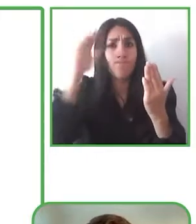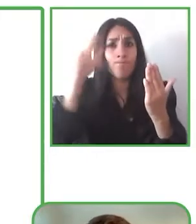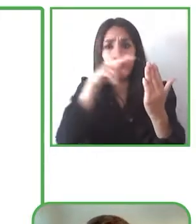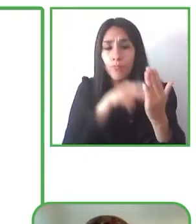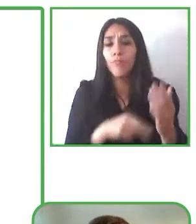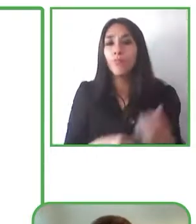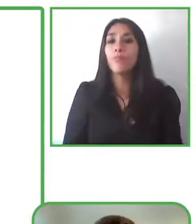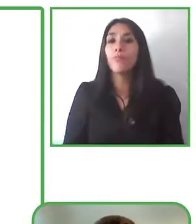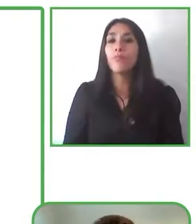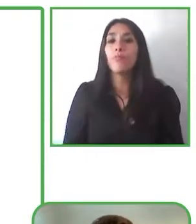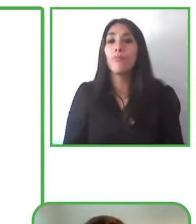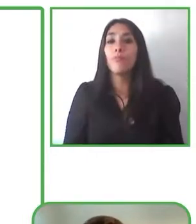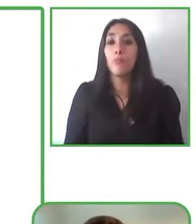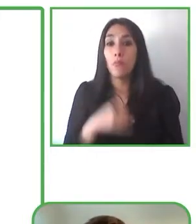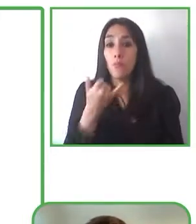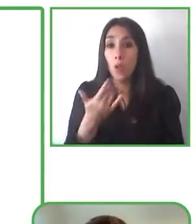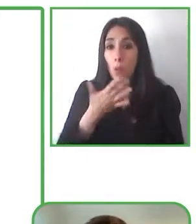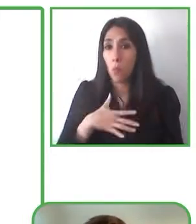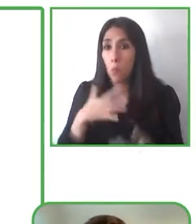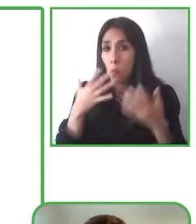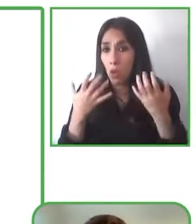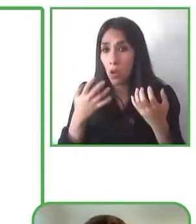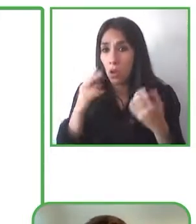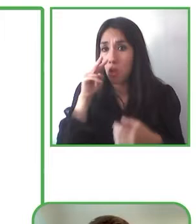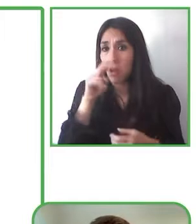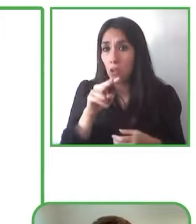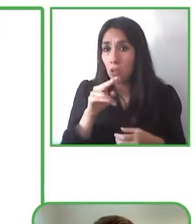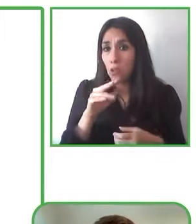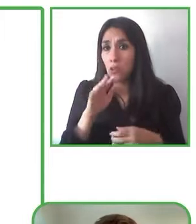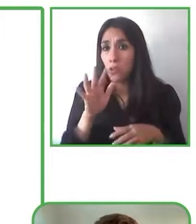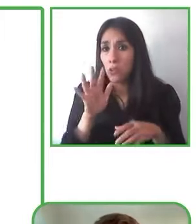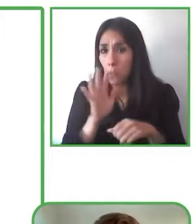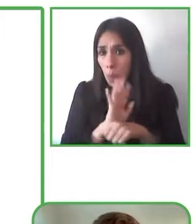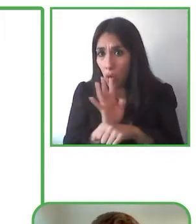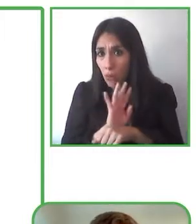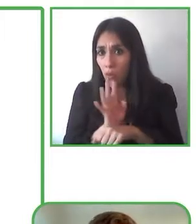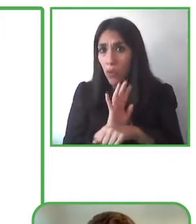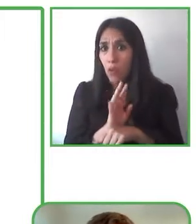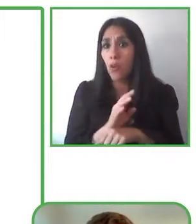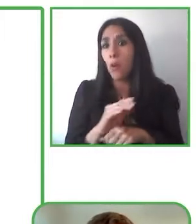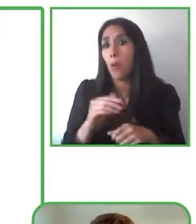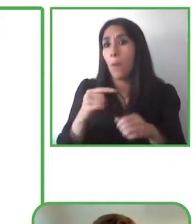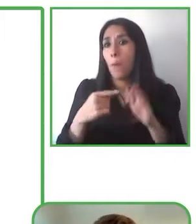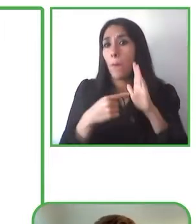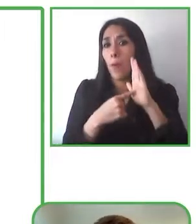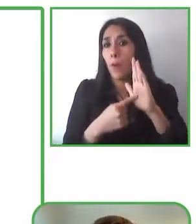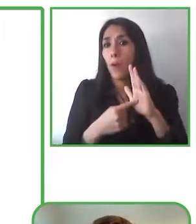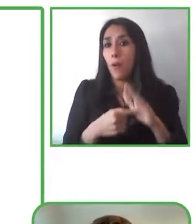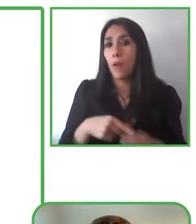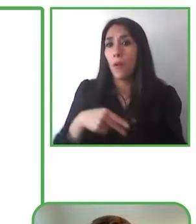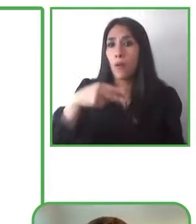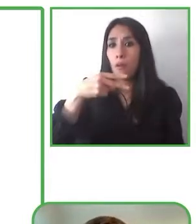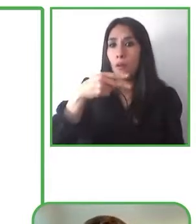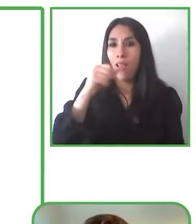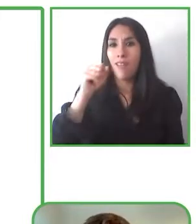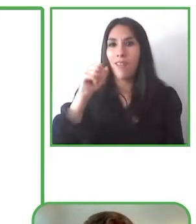So, I thought my brother initially was the only one with dyslexia but after I started working on the project I realized that it's actually yeah seven to